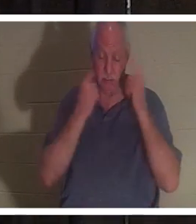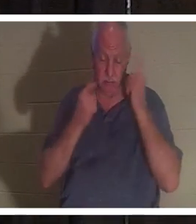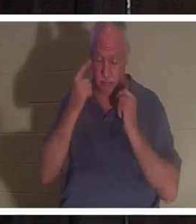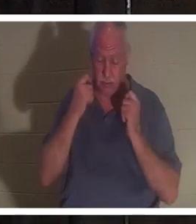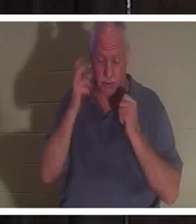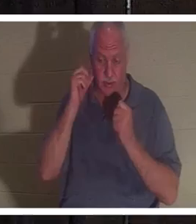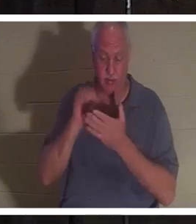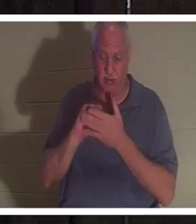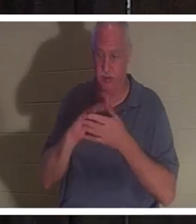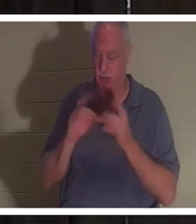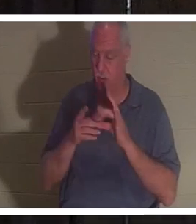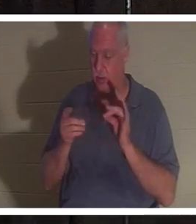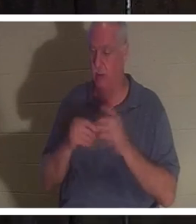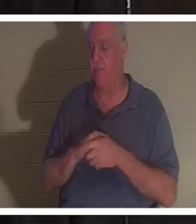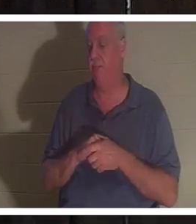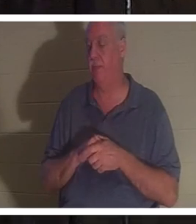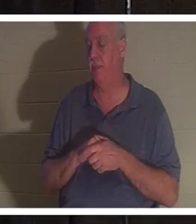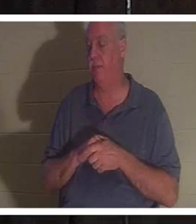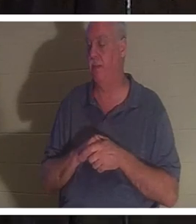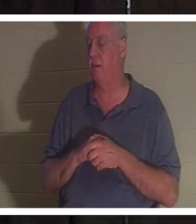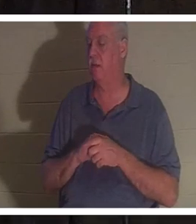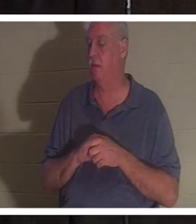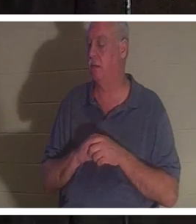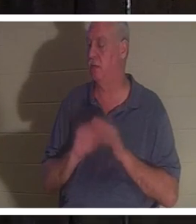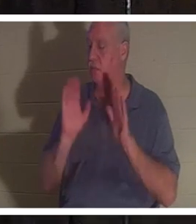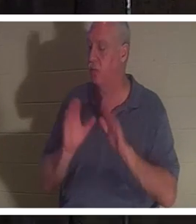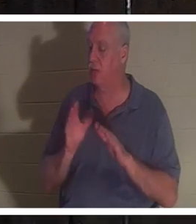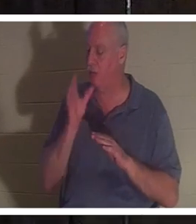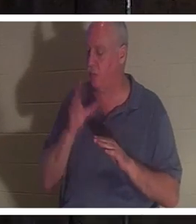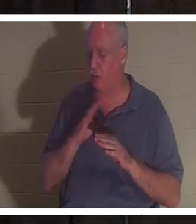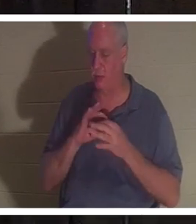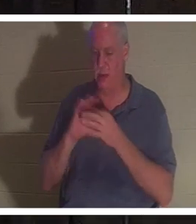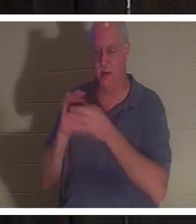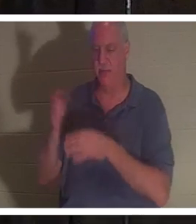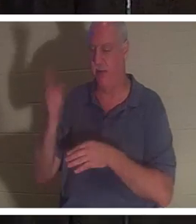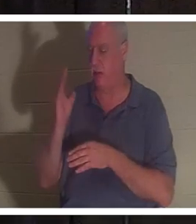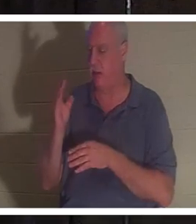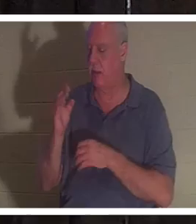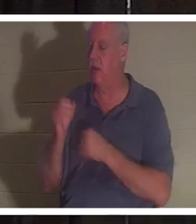know, because I mean she's just a lovely woman of God. Loves the Lord passionately. Serves the